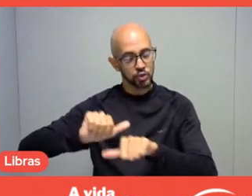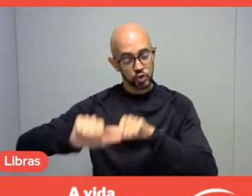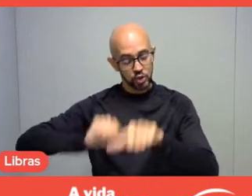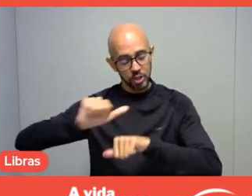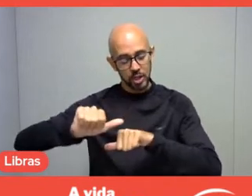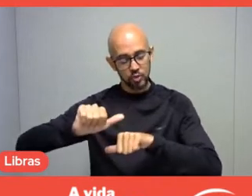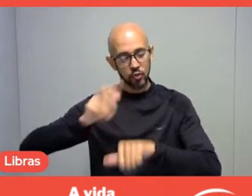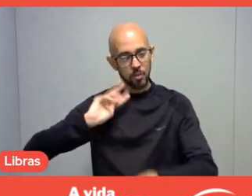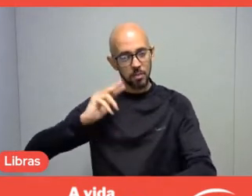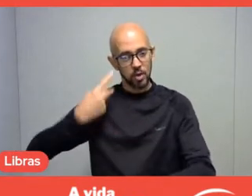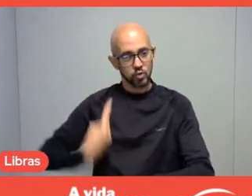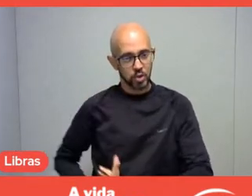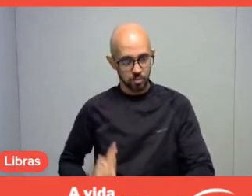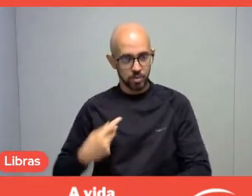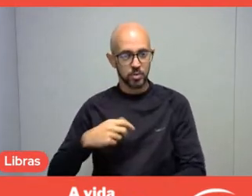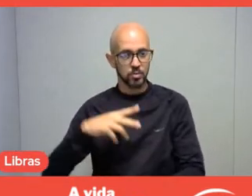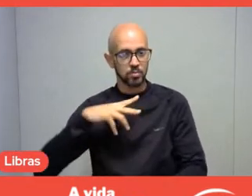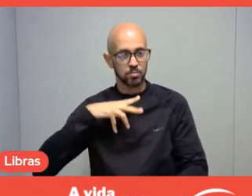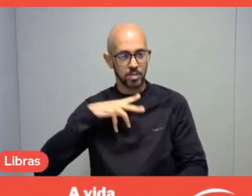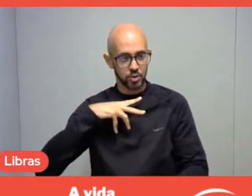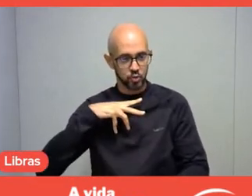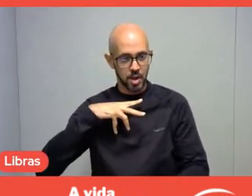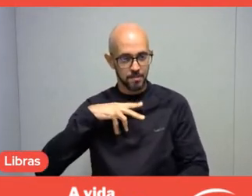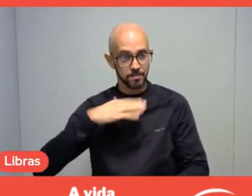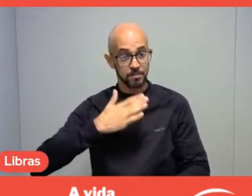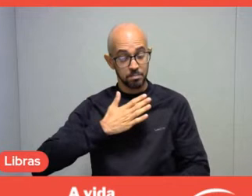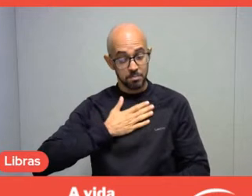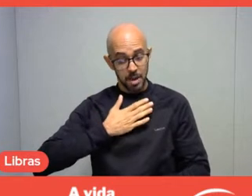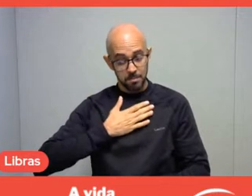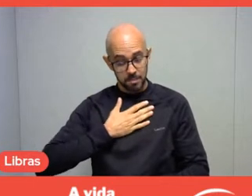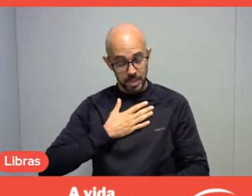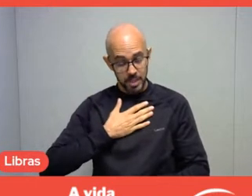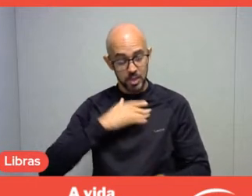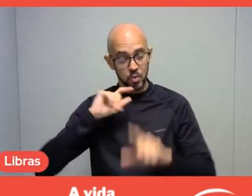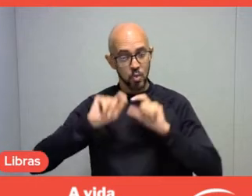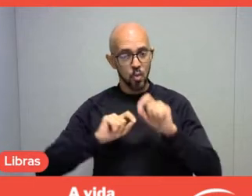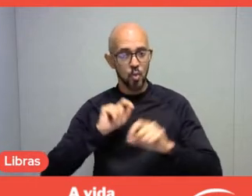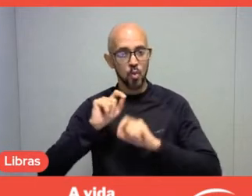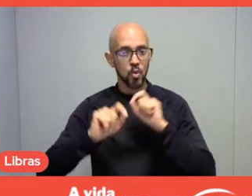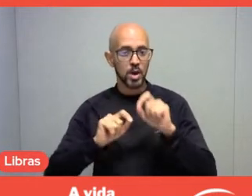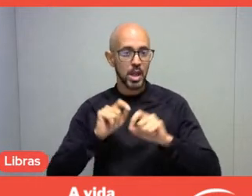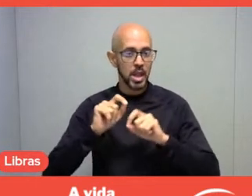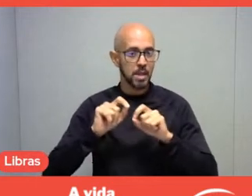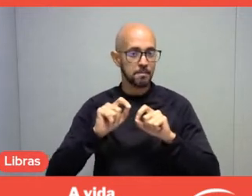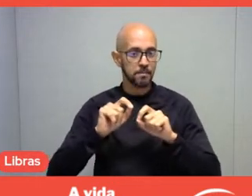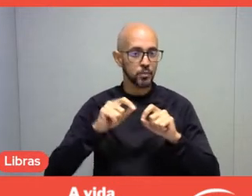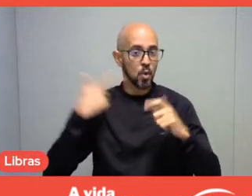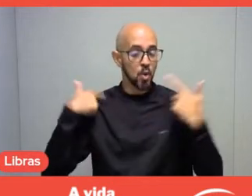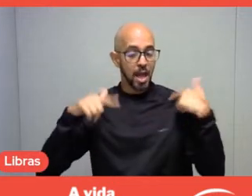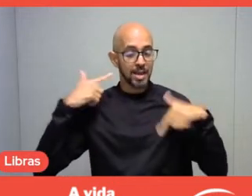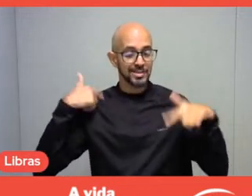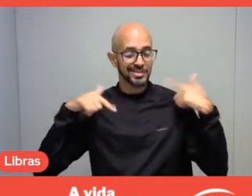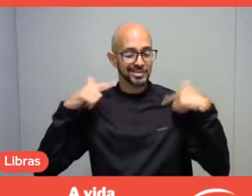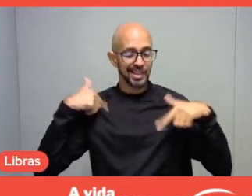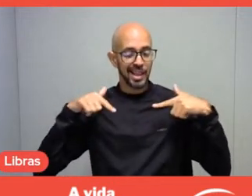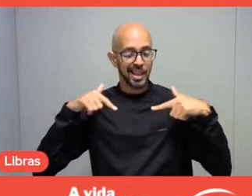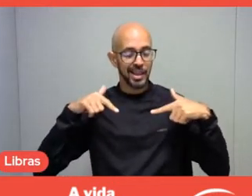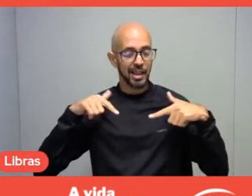Personally, I consider that leisure also carries this mission with it,